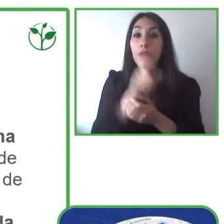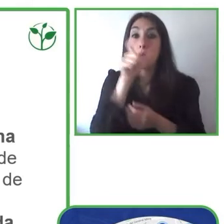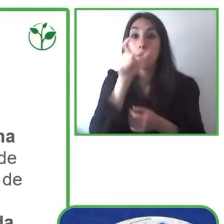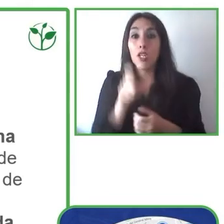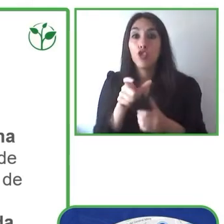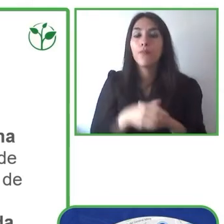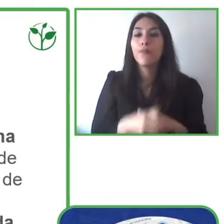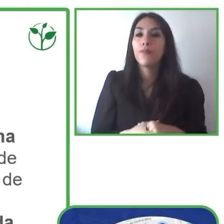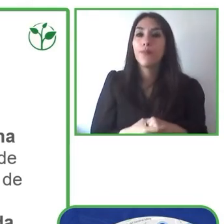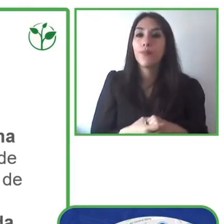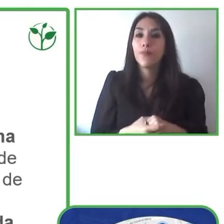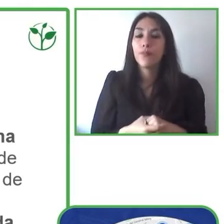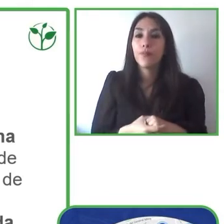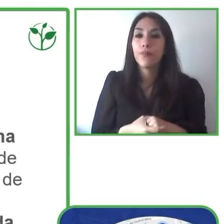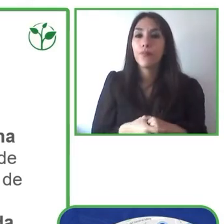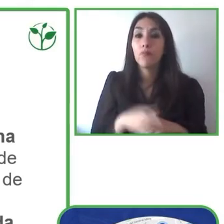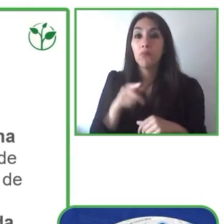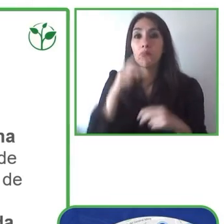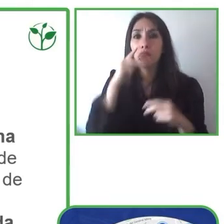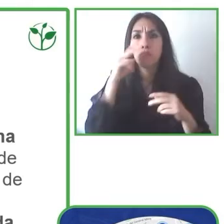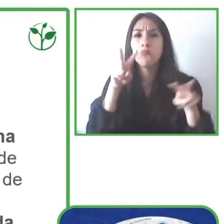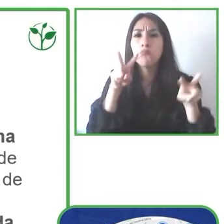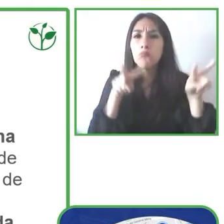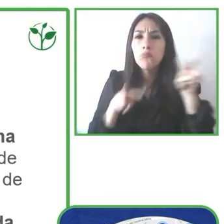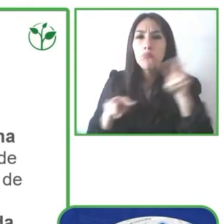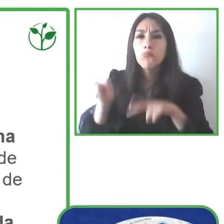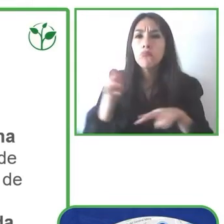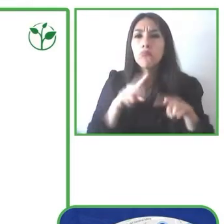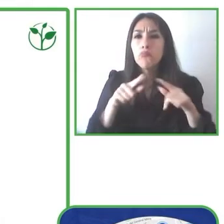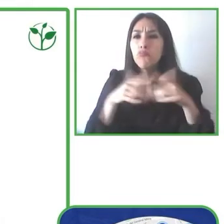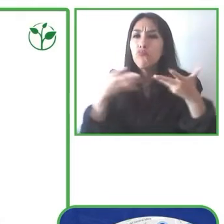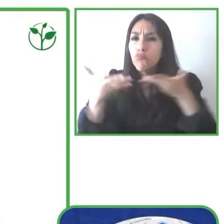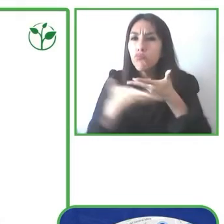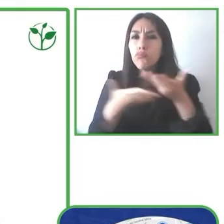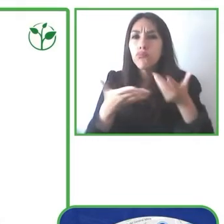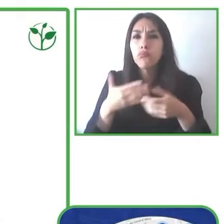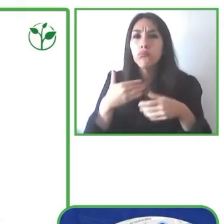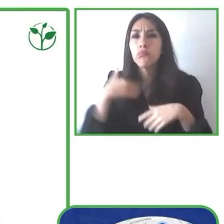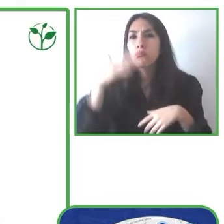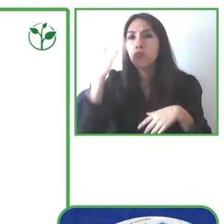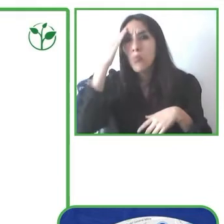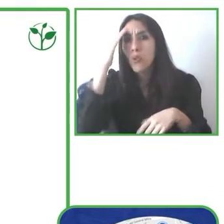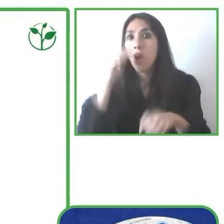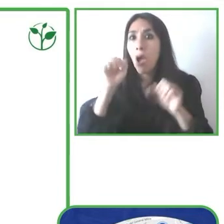in an interactive manner where they can both receive and